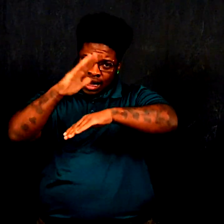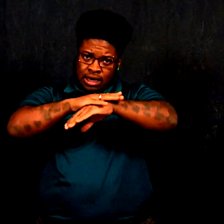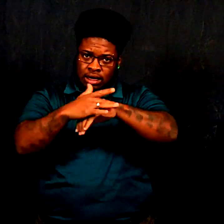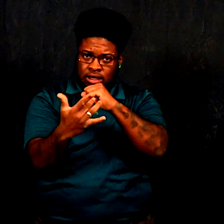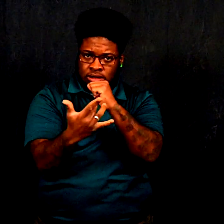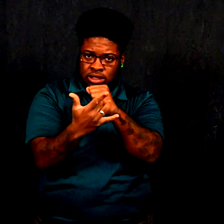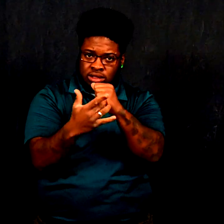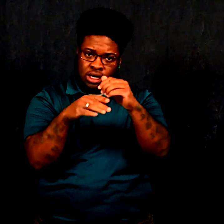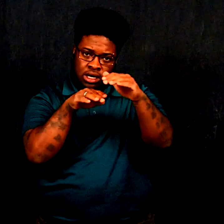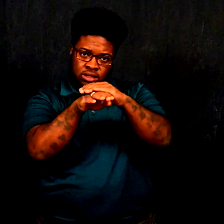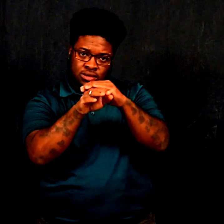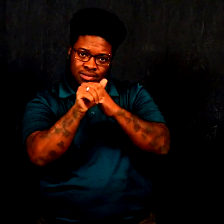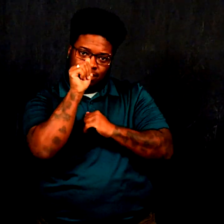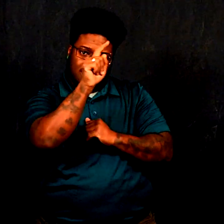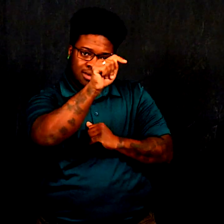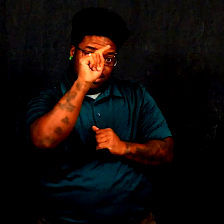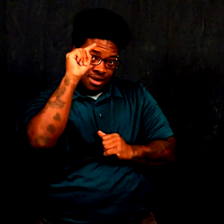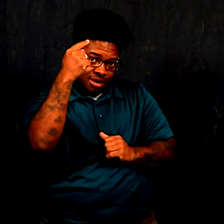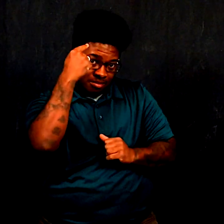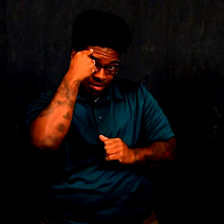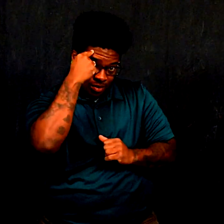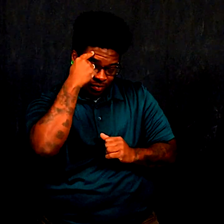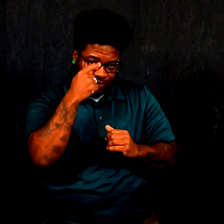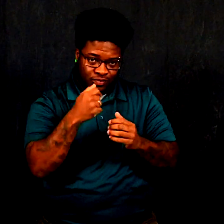increase technology accessibility at the Capitol.